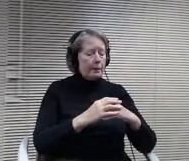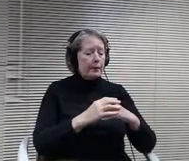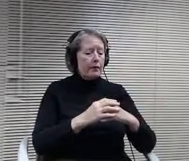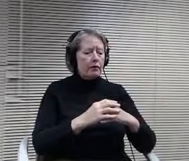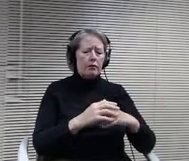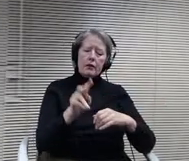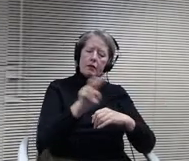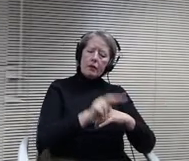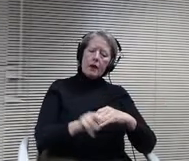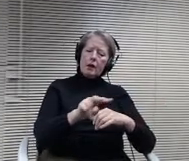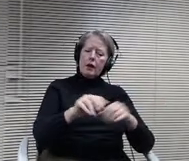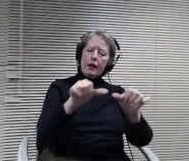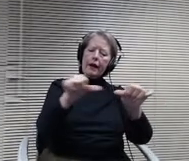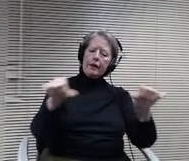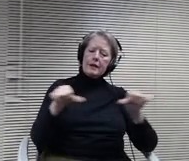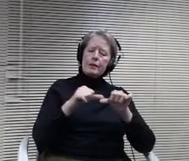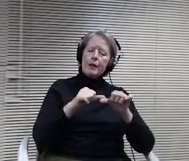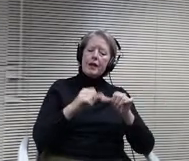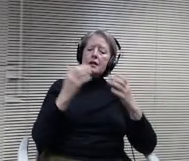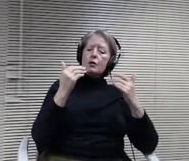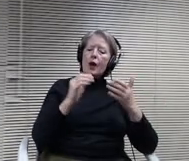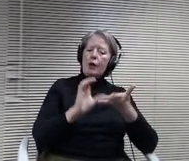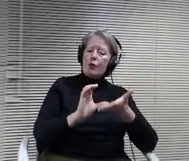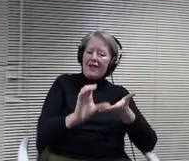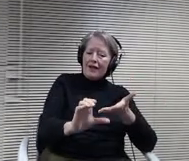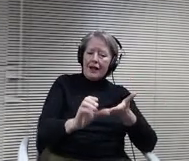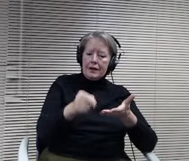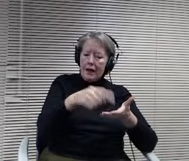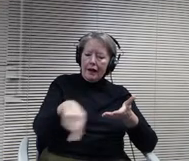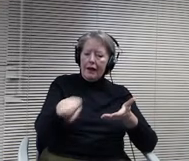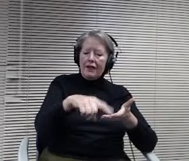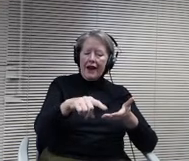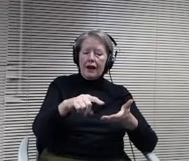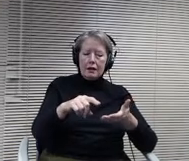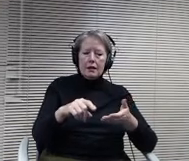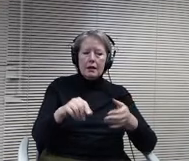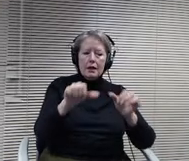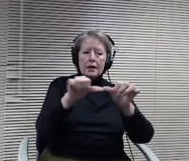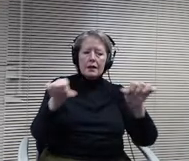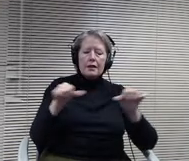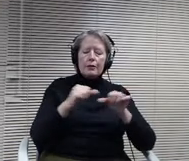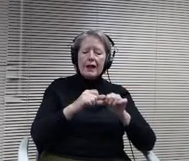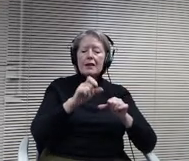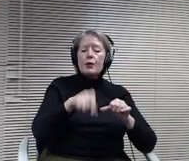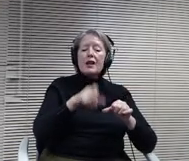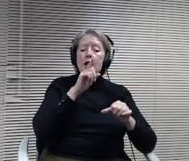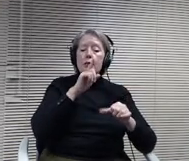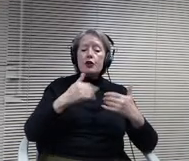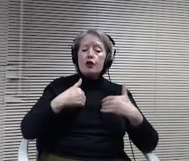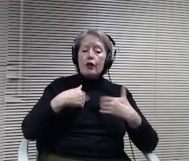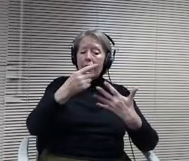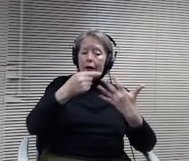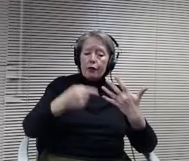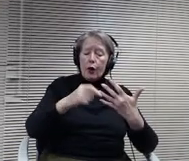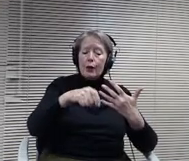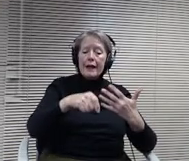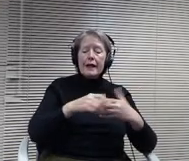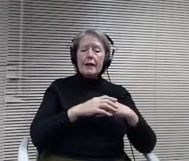an investment in space. We want to make sure that we have the things that we need the need for. Do classrooms, the learning